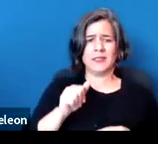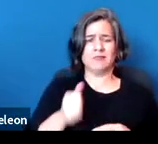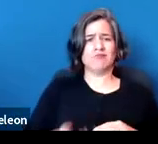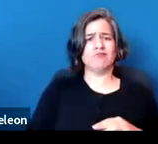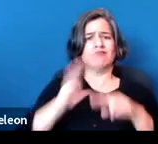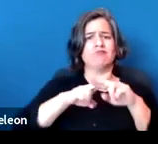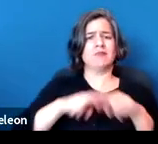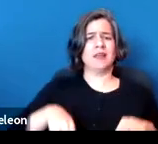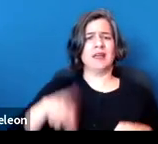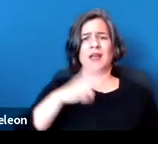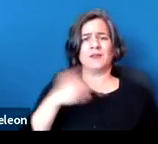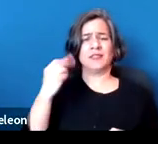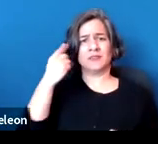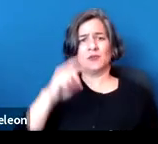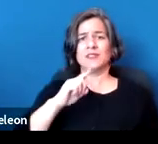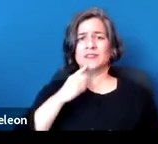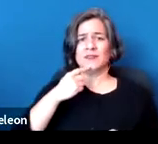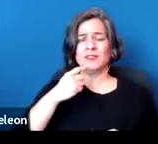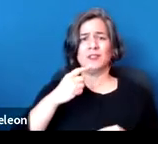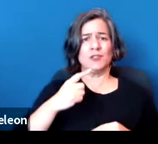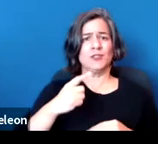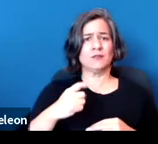for severe illness from a COVID-19 infection.